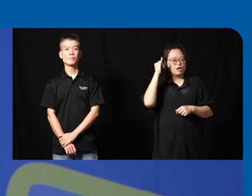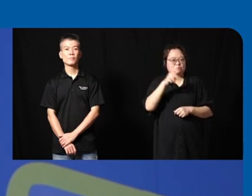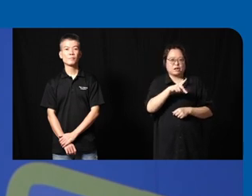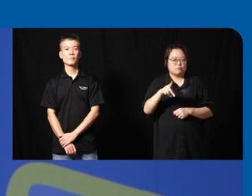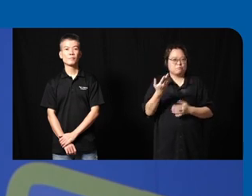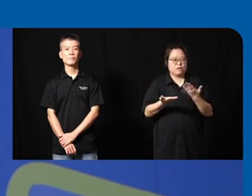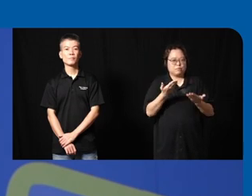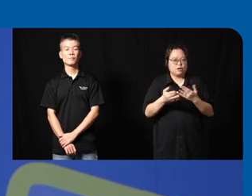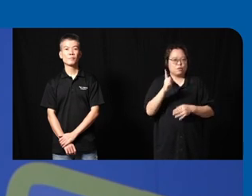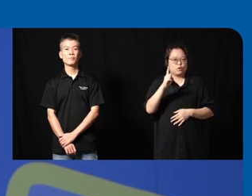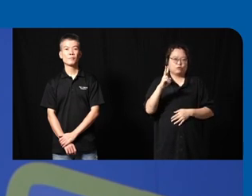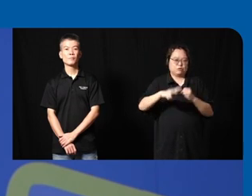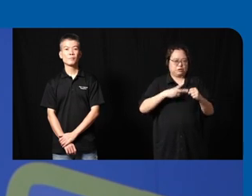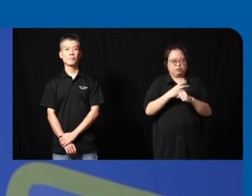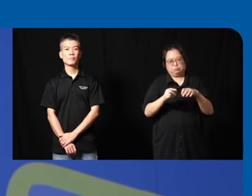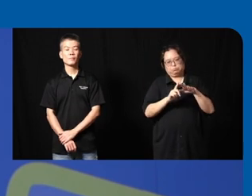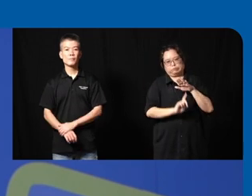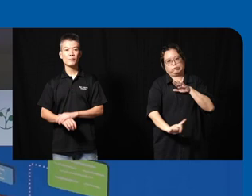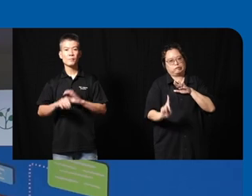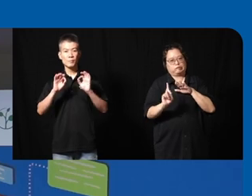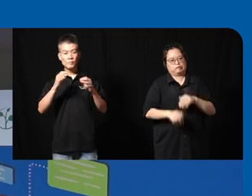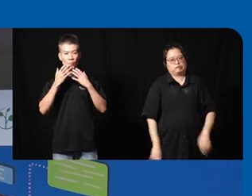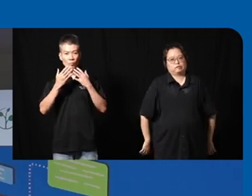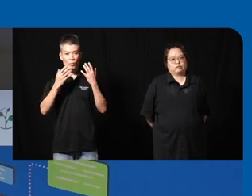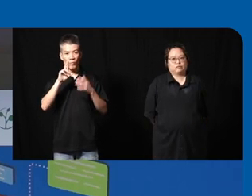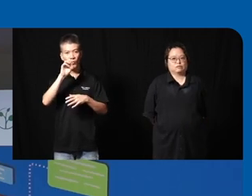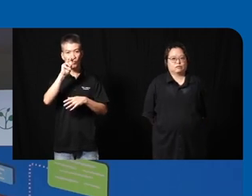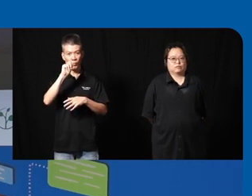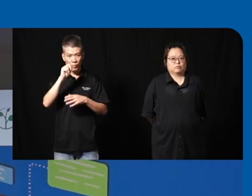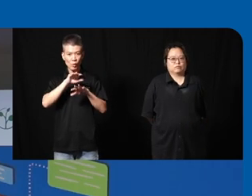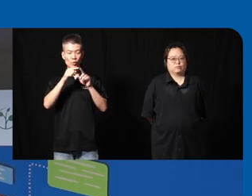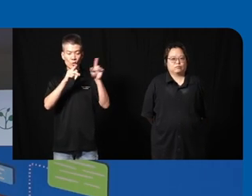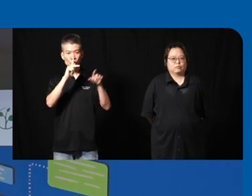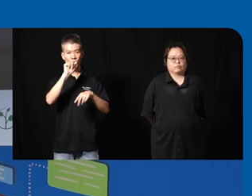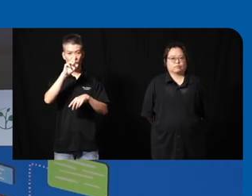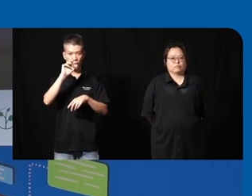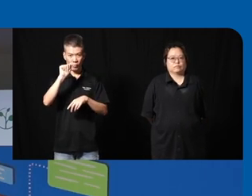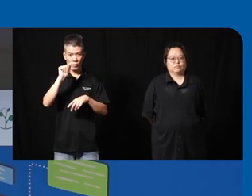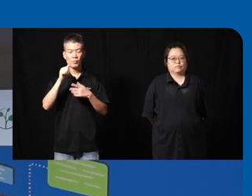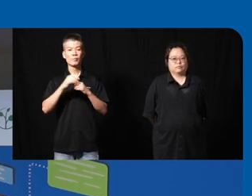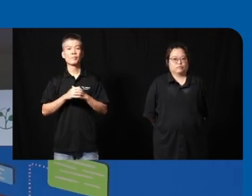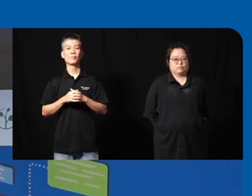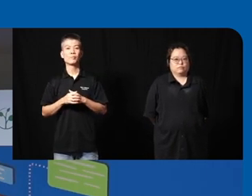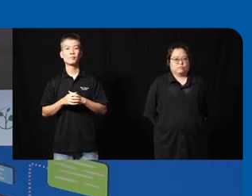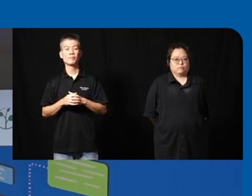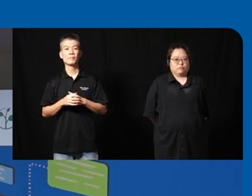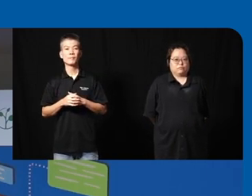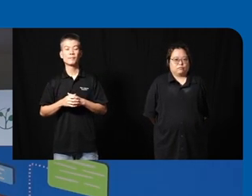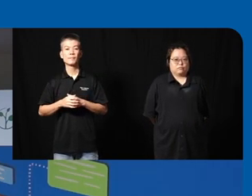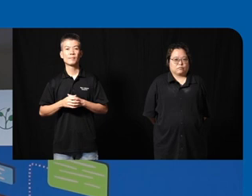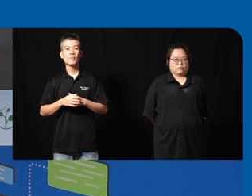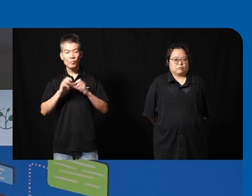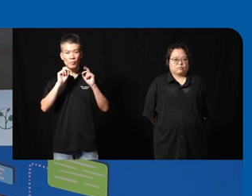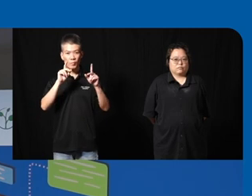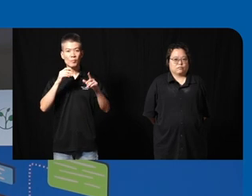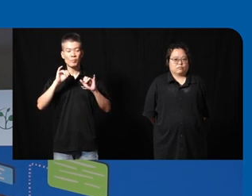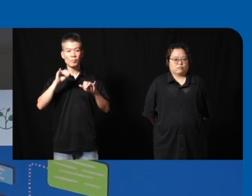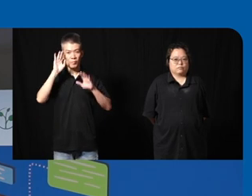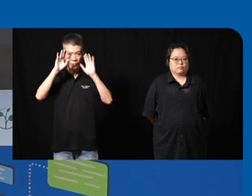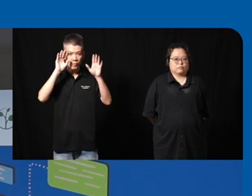from the App Store as well thank you Ron now over to you kir and kakita um yeah hi everyone